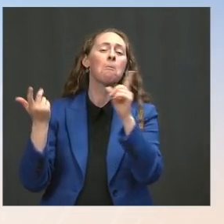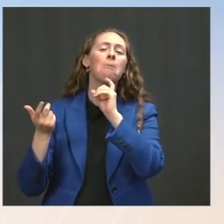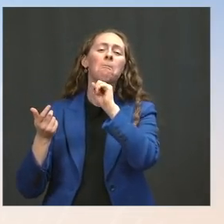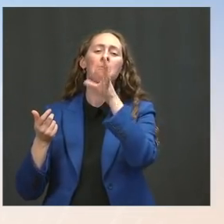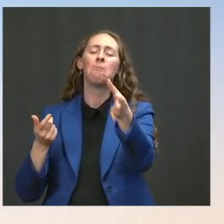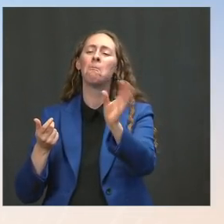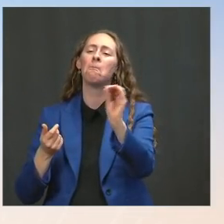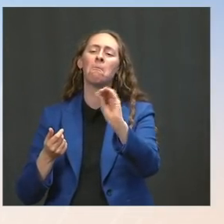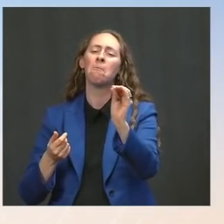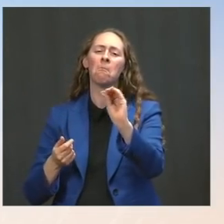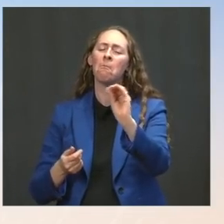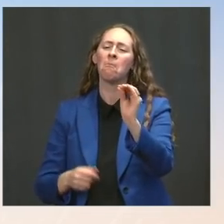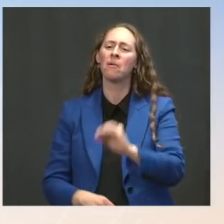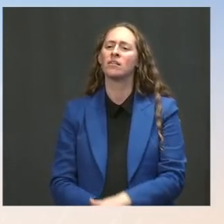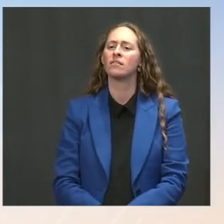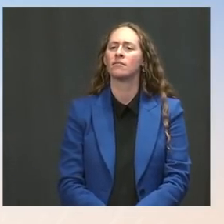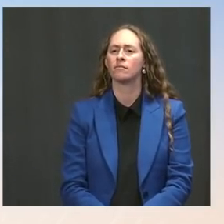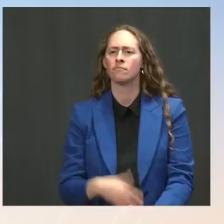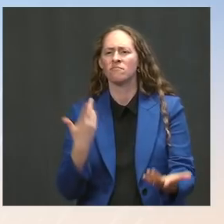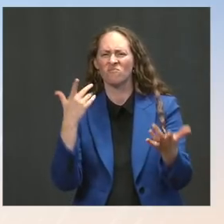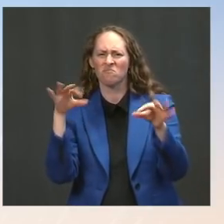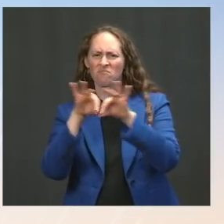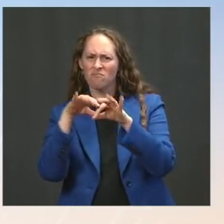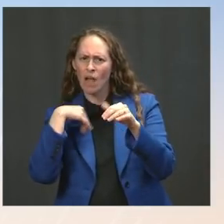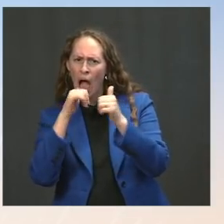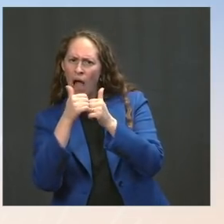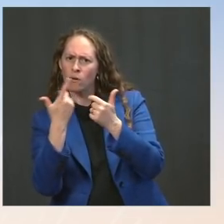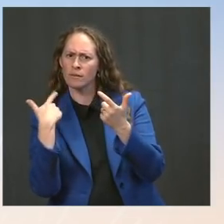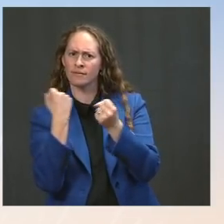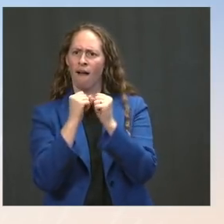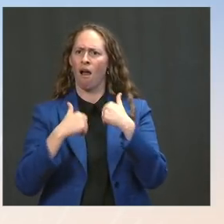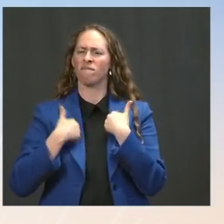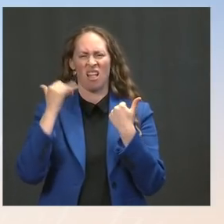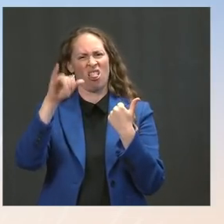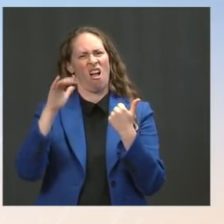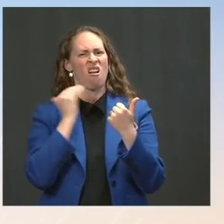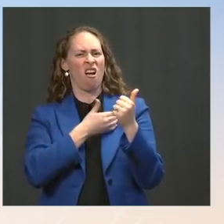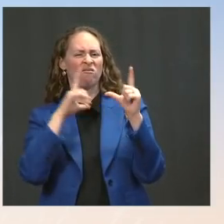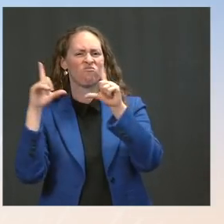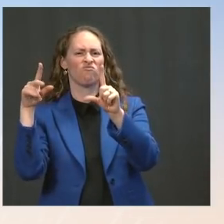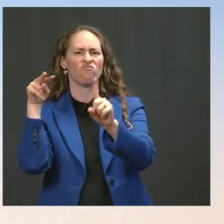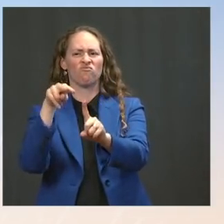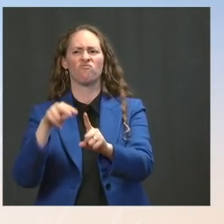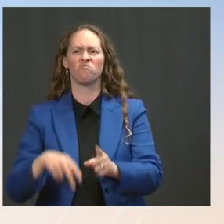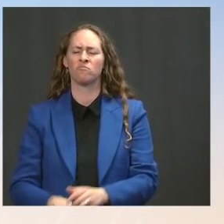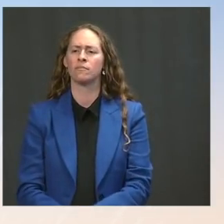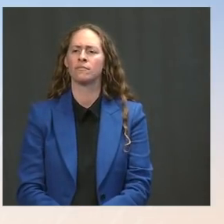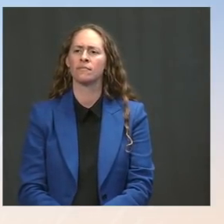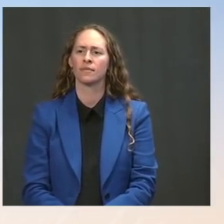And if the health and medical experts suggest those are -- that's the right way to go, then we will support that.